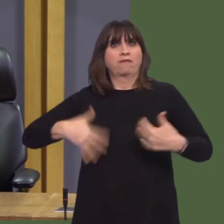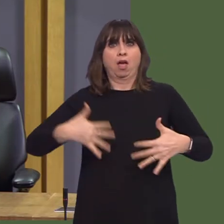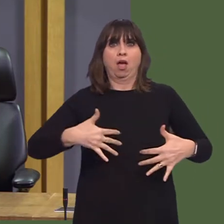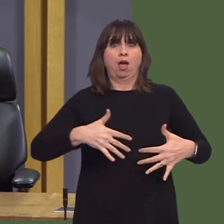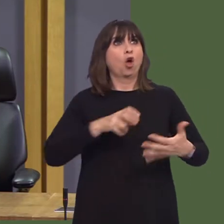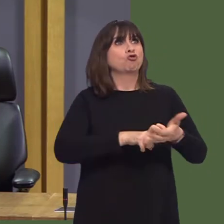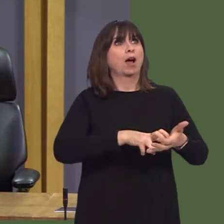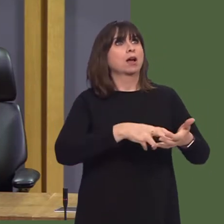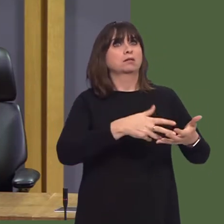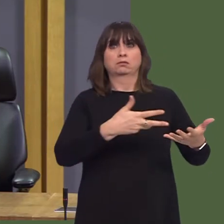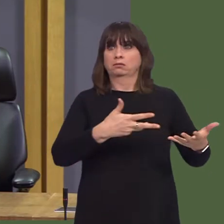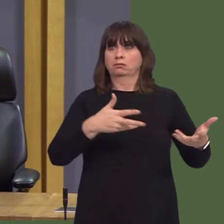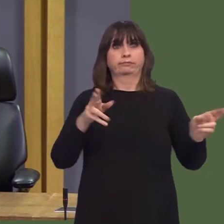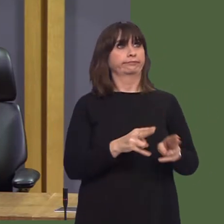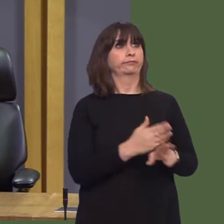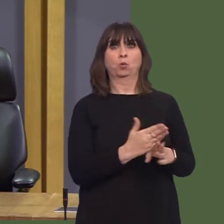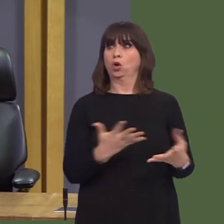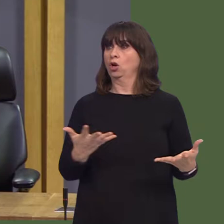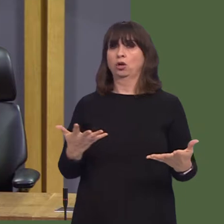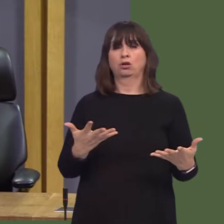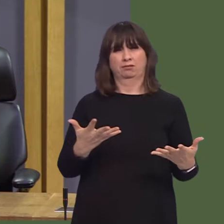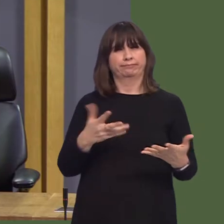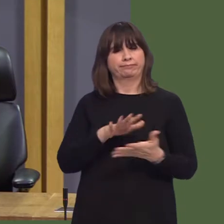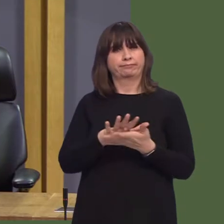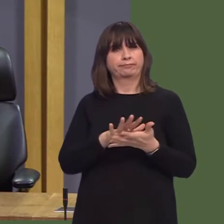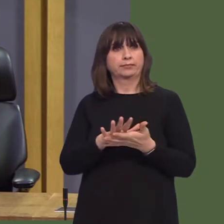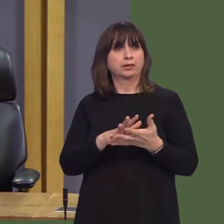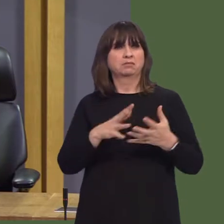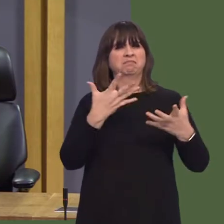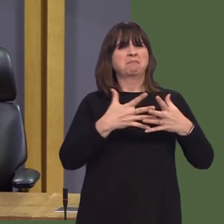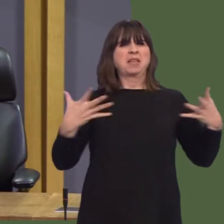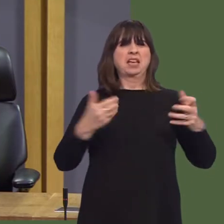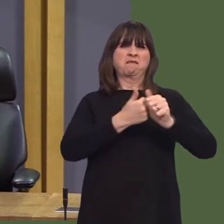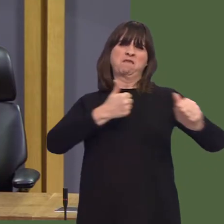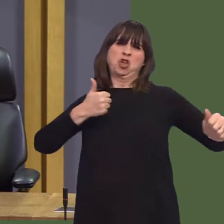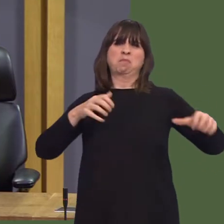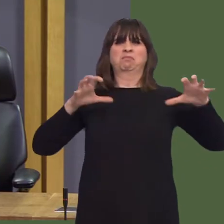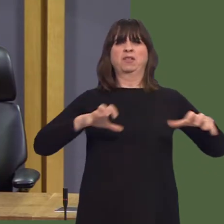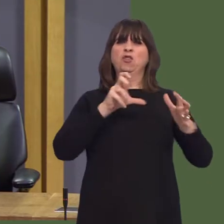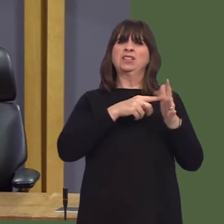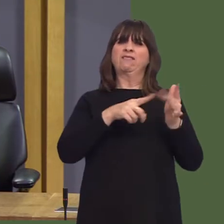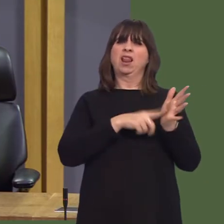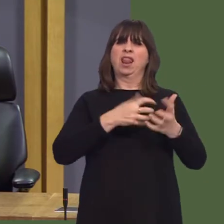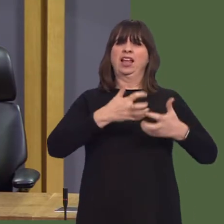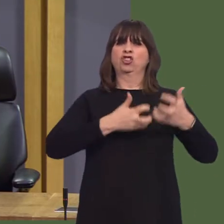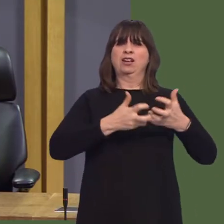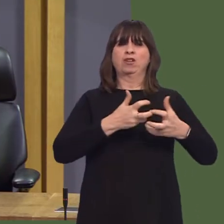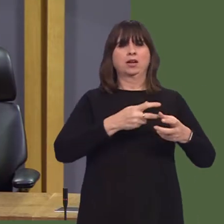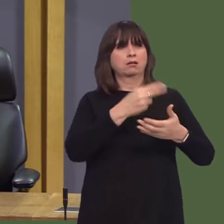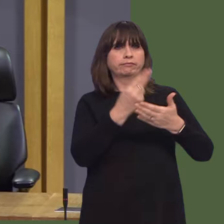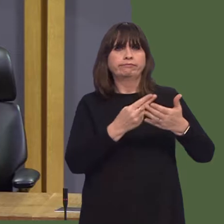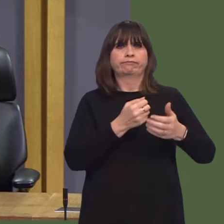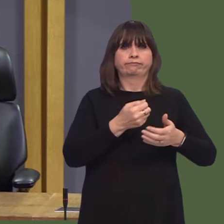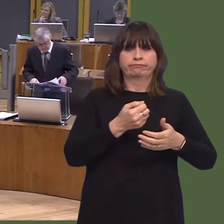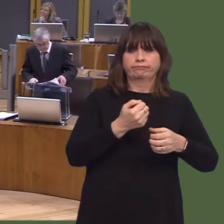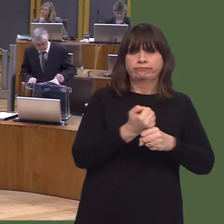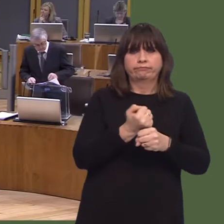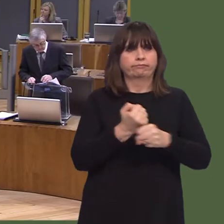in this area is proportionate and truly leads to a ban on the use of wild animals in circuses